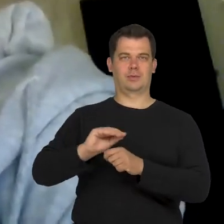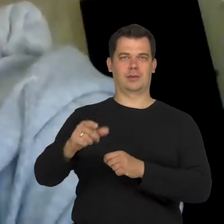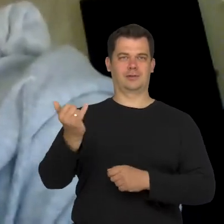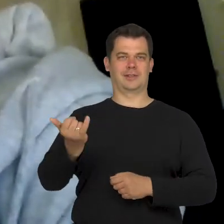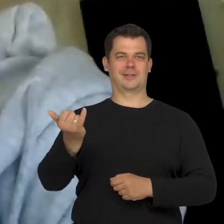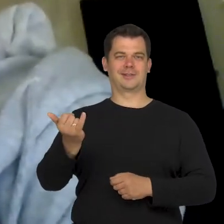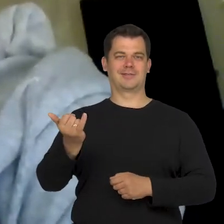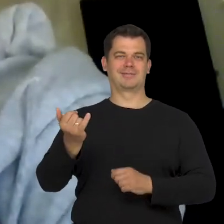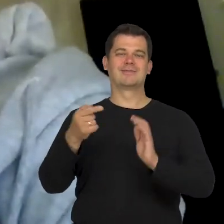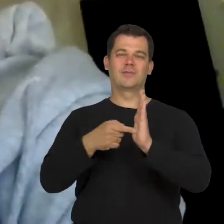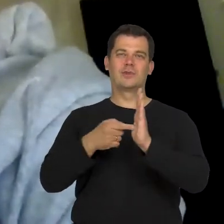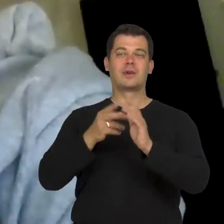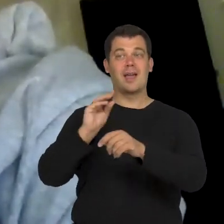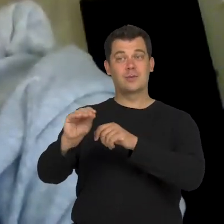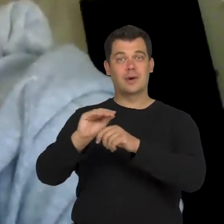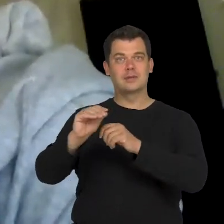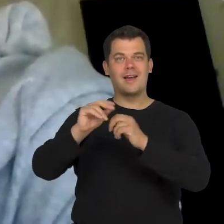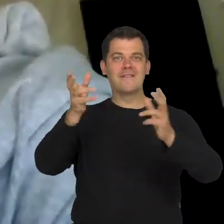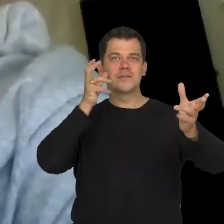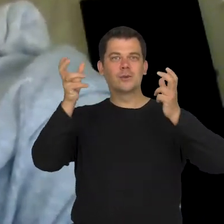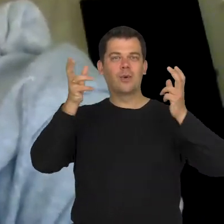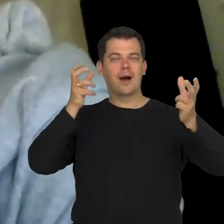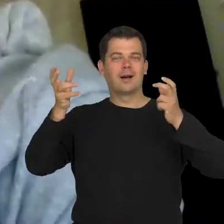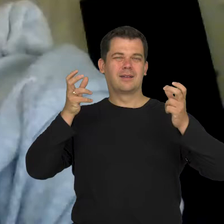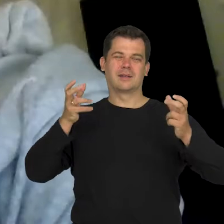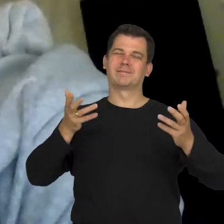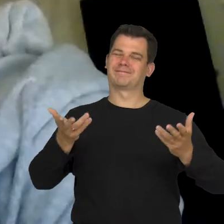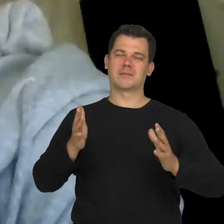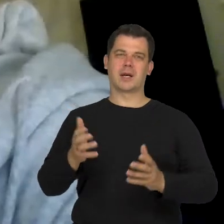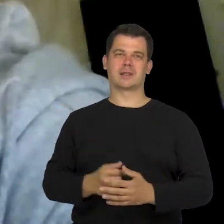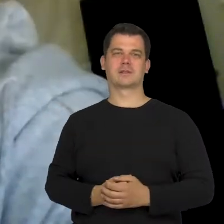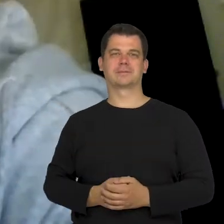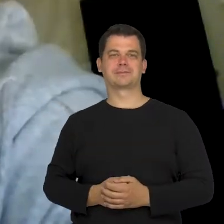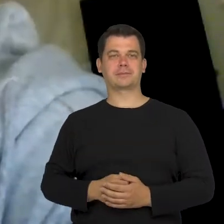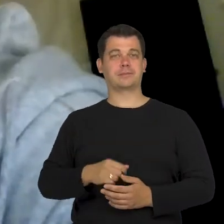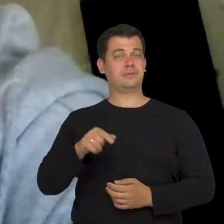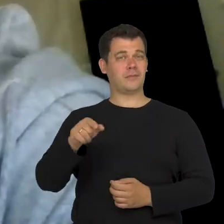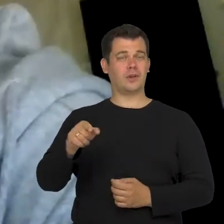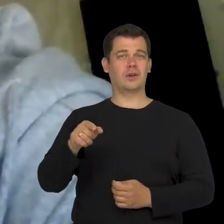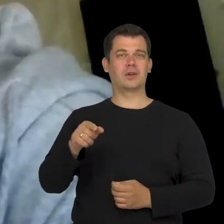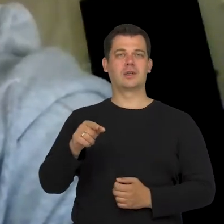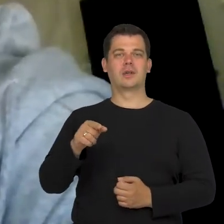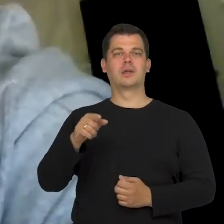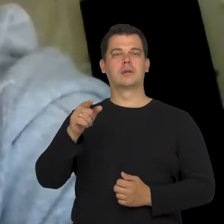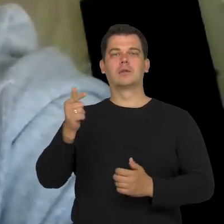by means of visual education. Because this is a learning tool